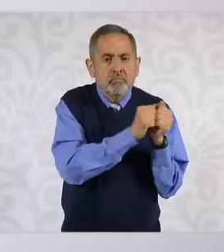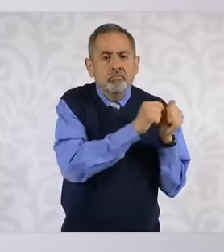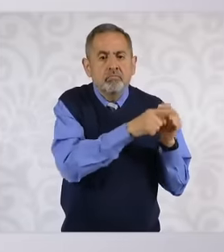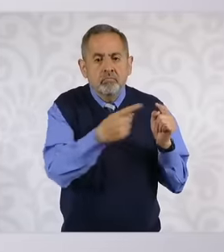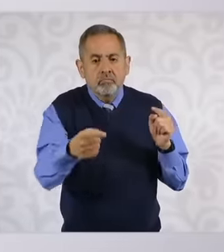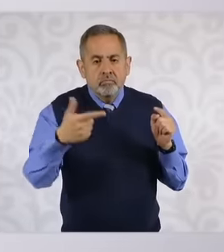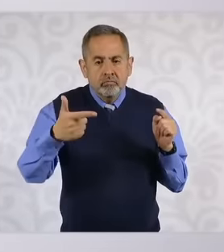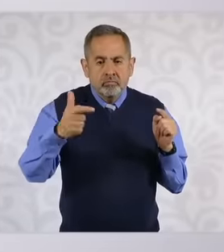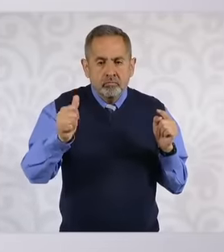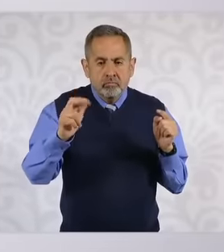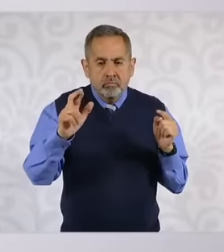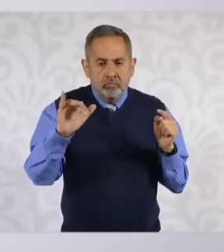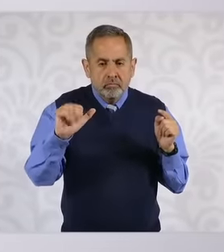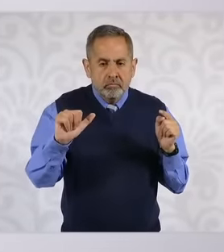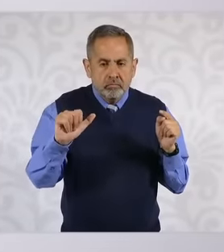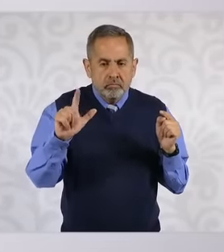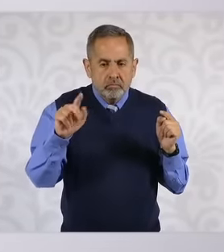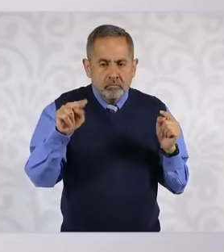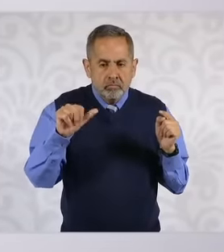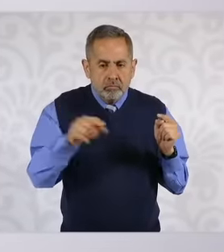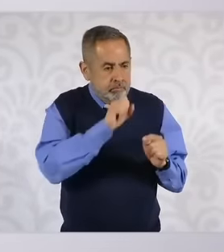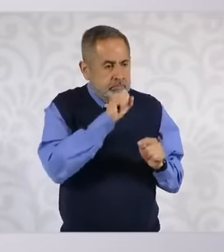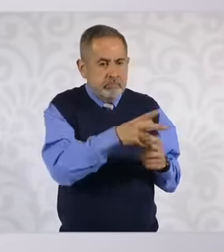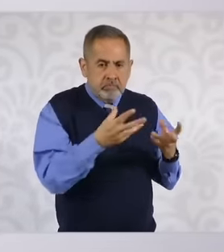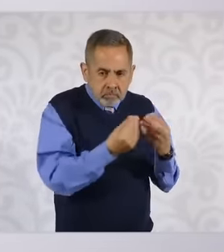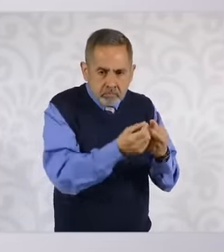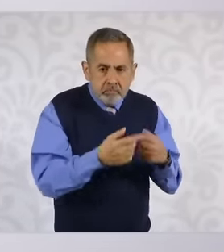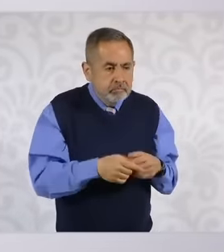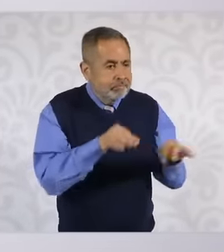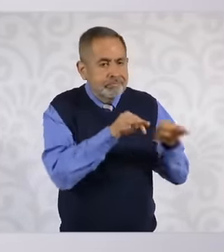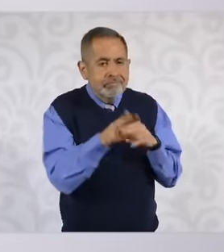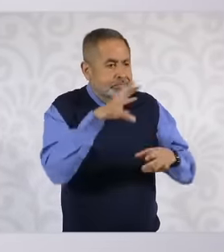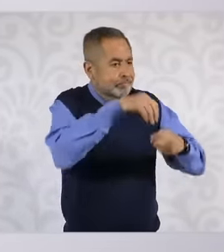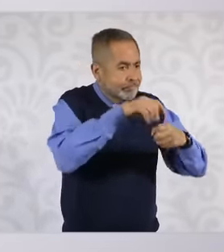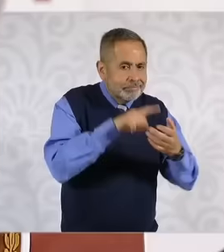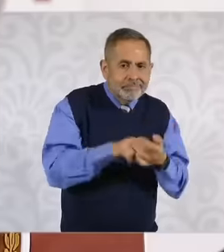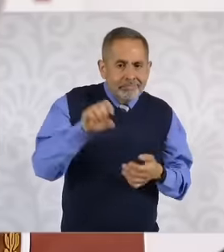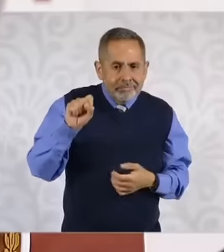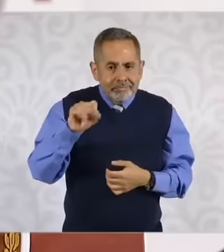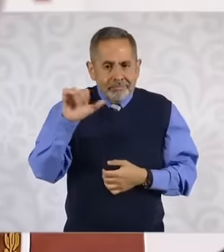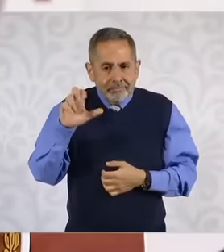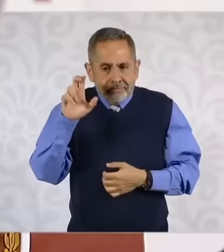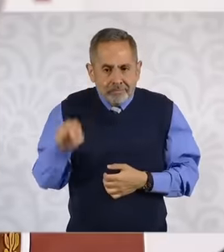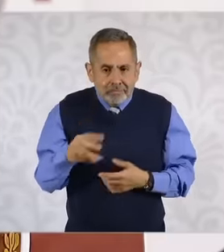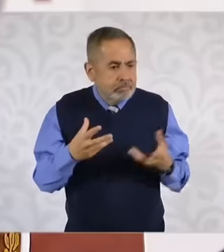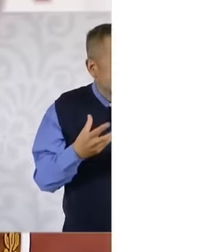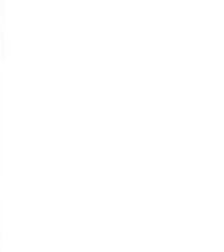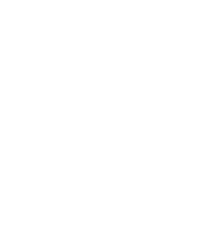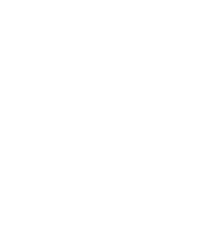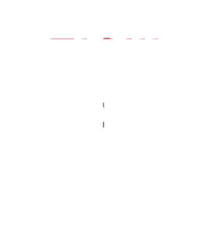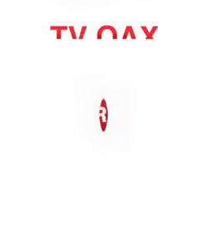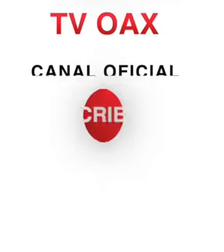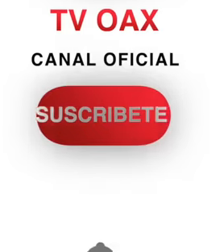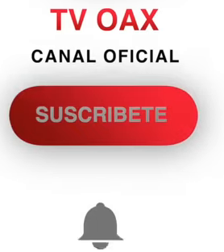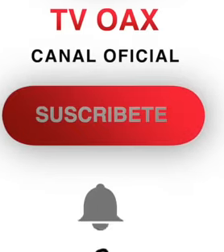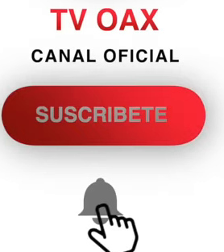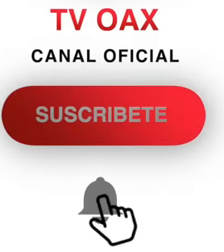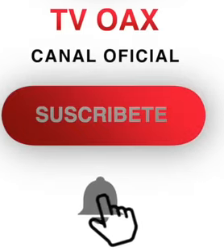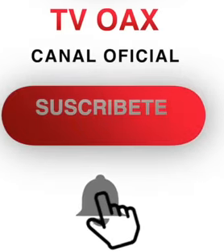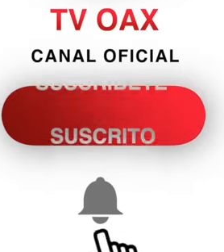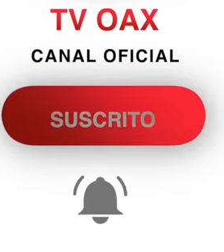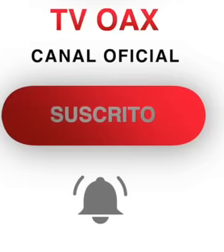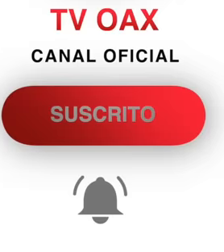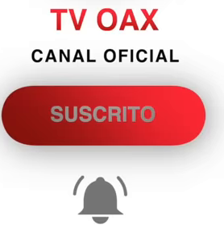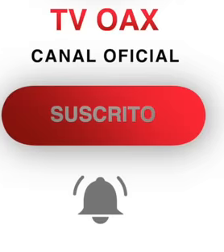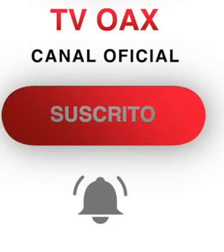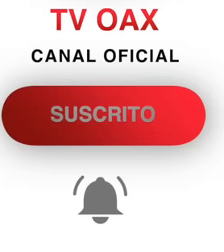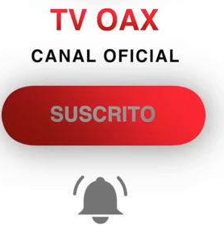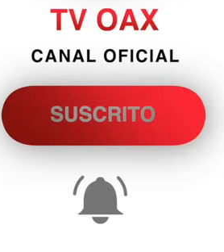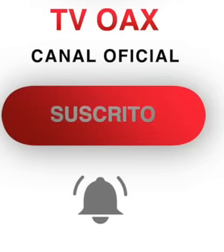, who works in the nation's supreme court of justice and it is a young woman who accuses